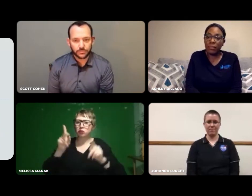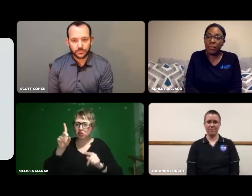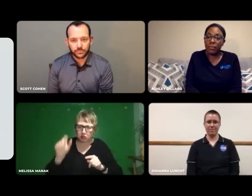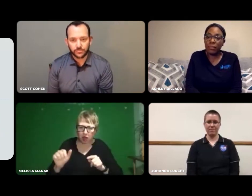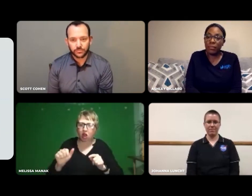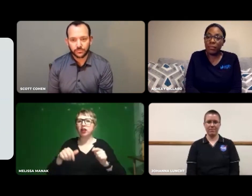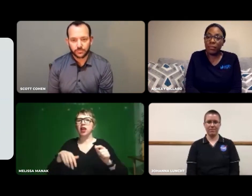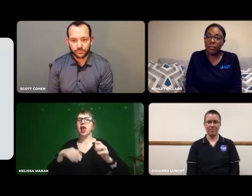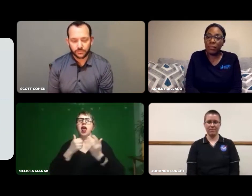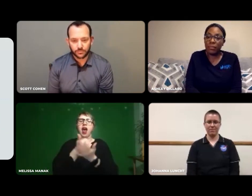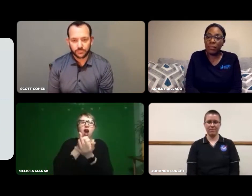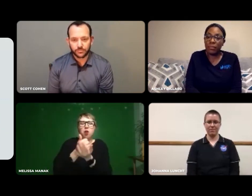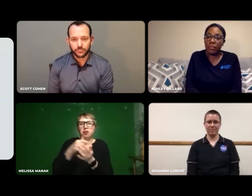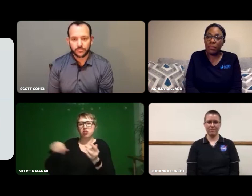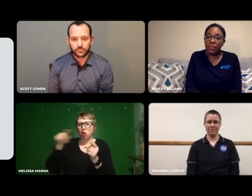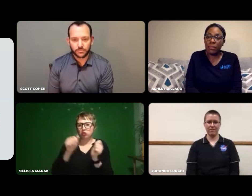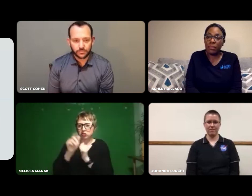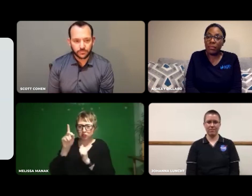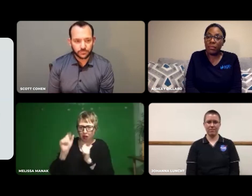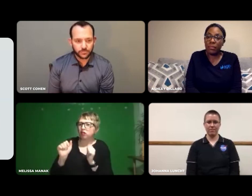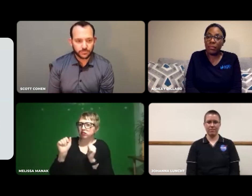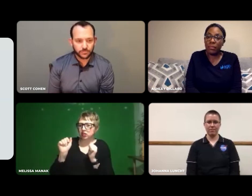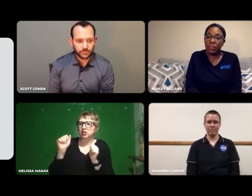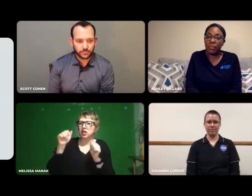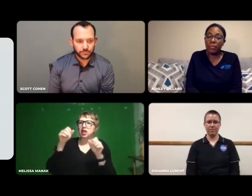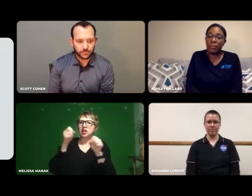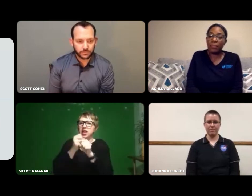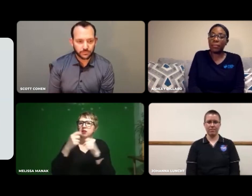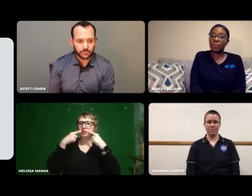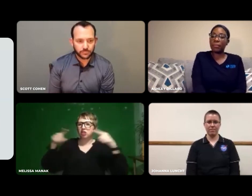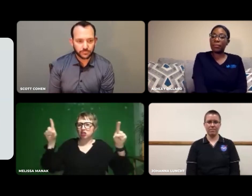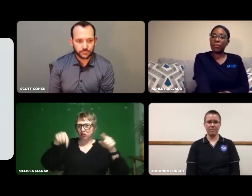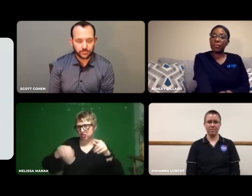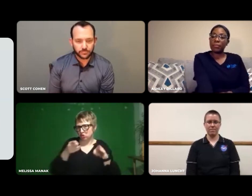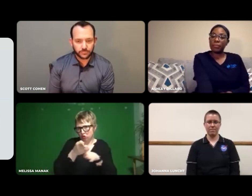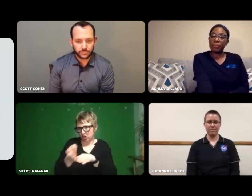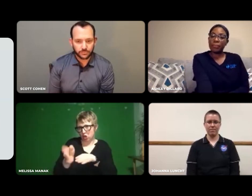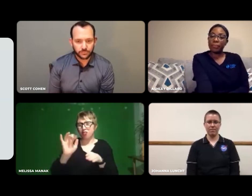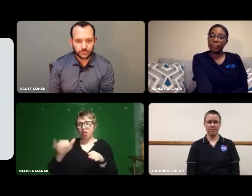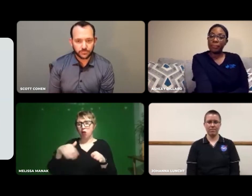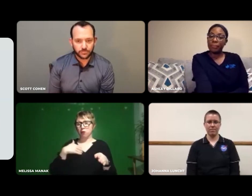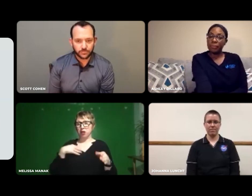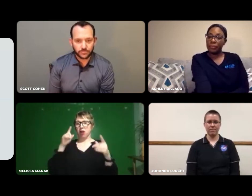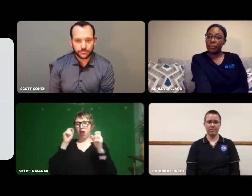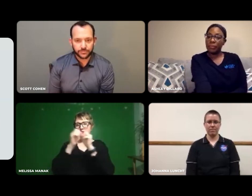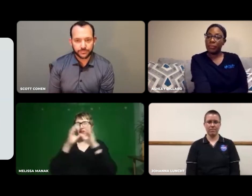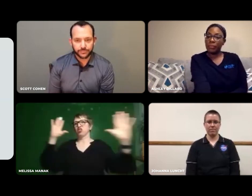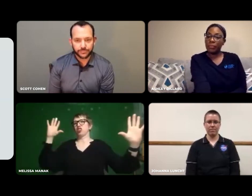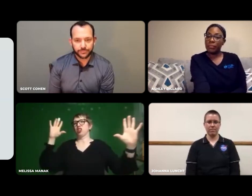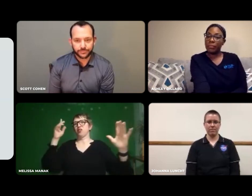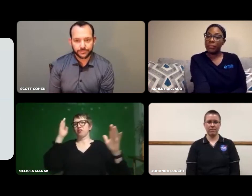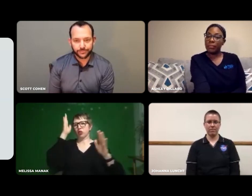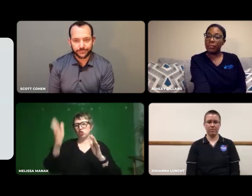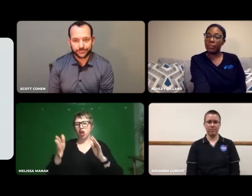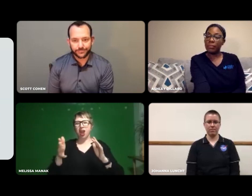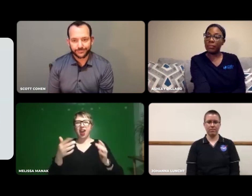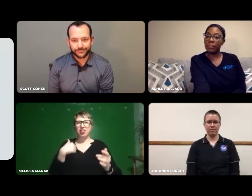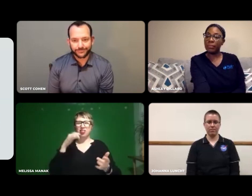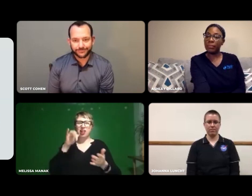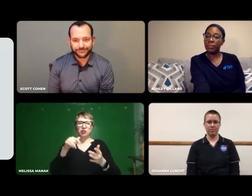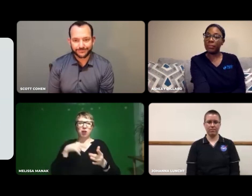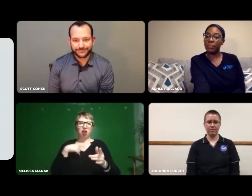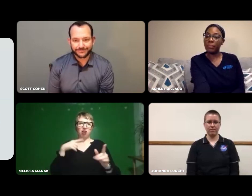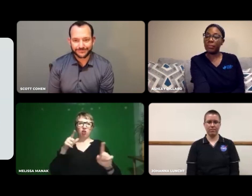with disabilities to become more successful in their career. That's my current vision.